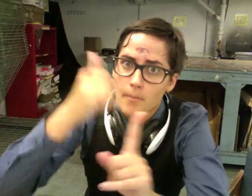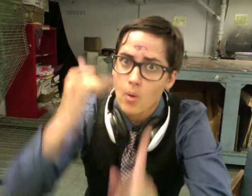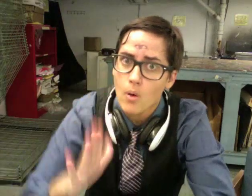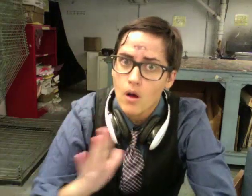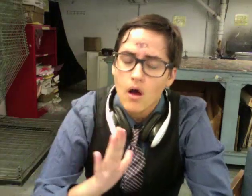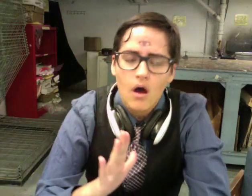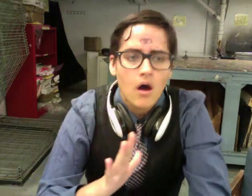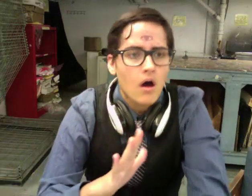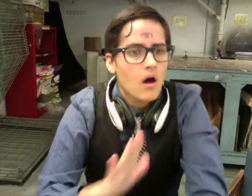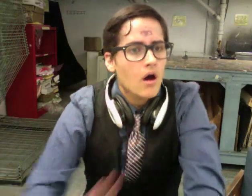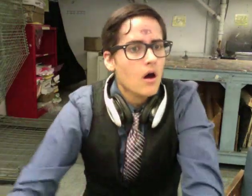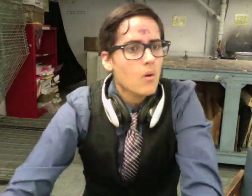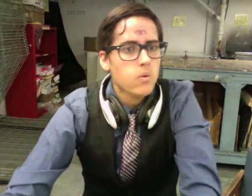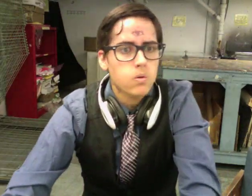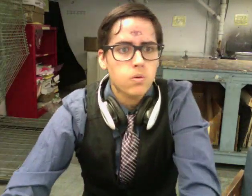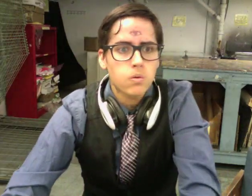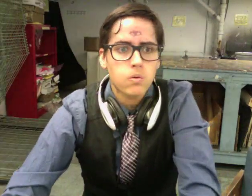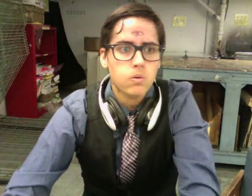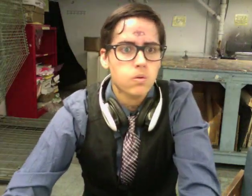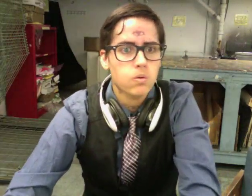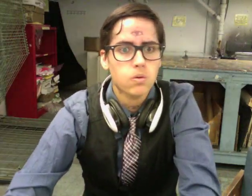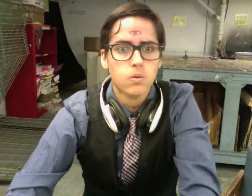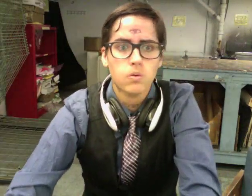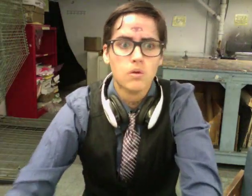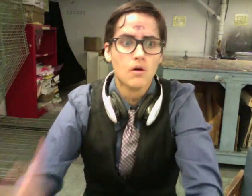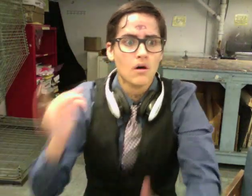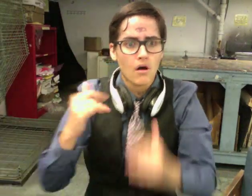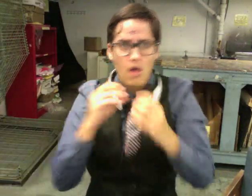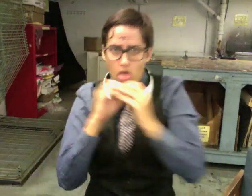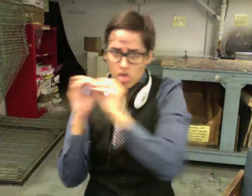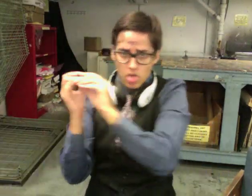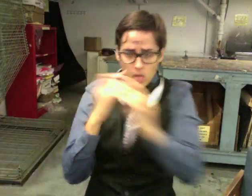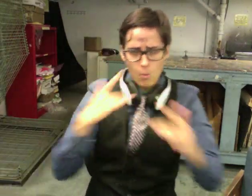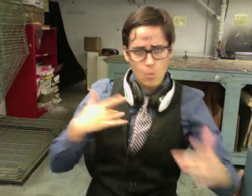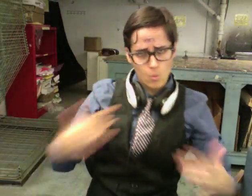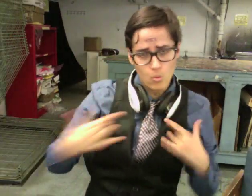it could strike any players or structure, it vanished again...this time, apparently,